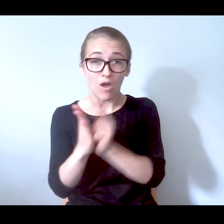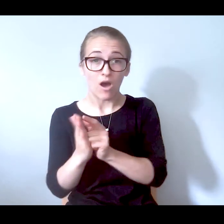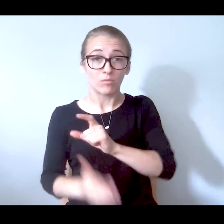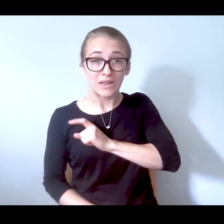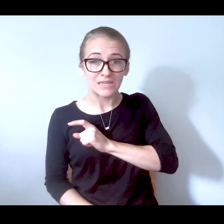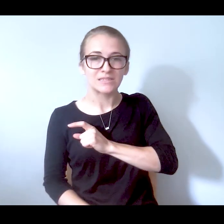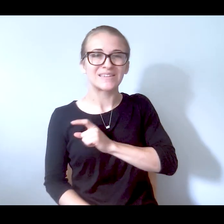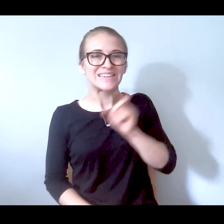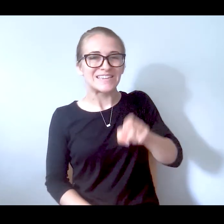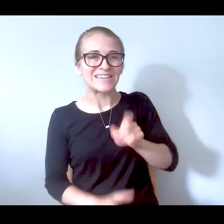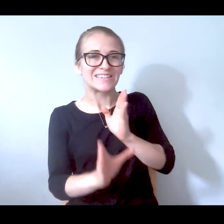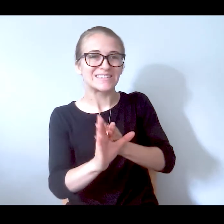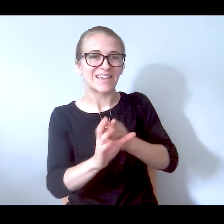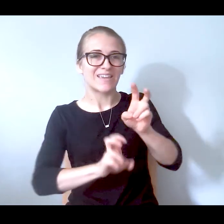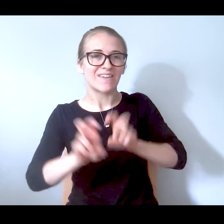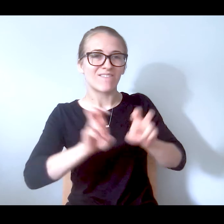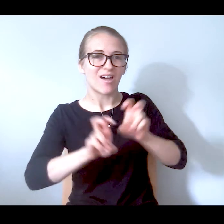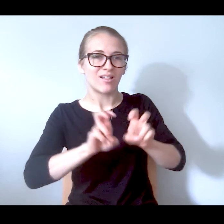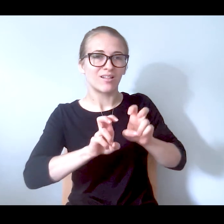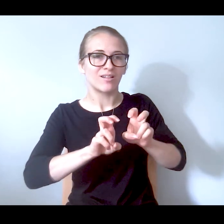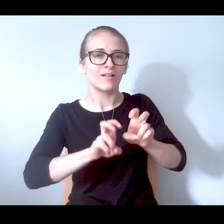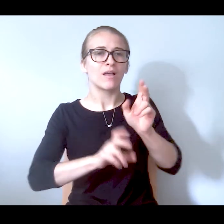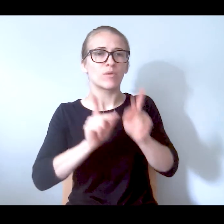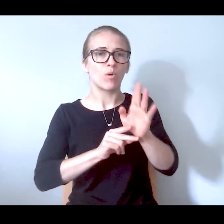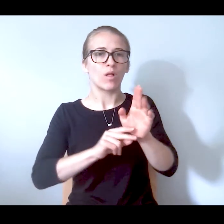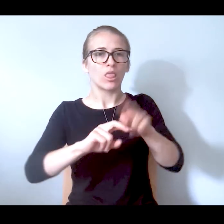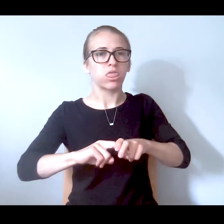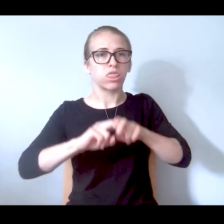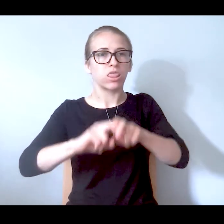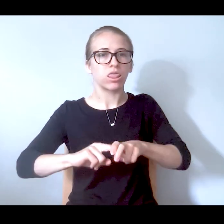with the law is a psych eval. And people are sit at